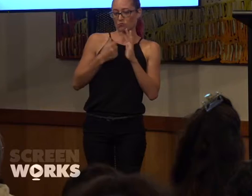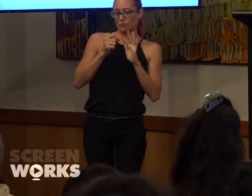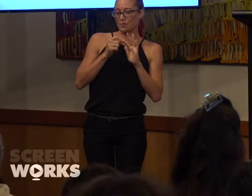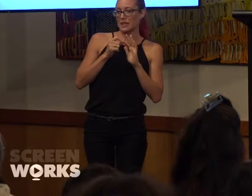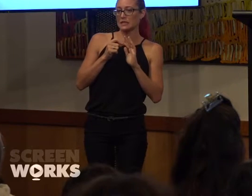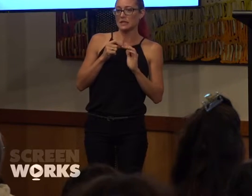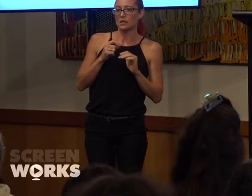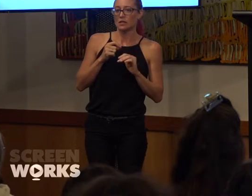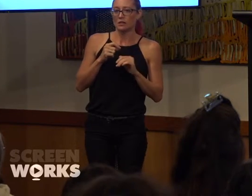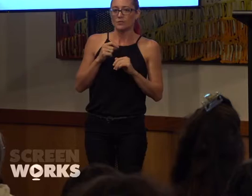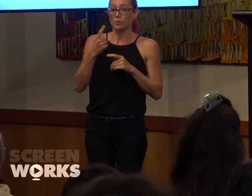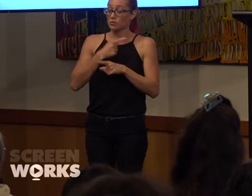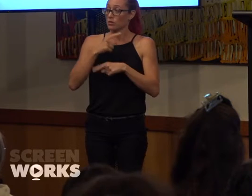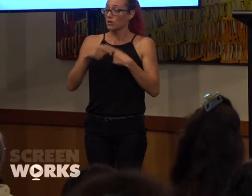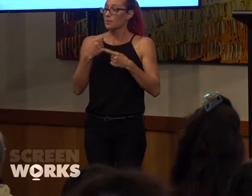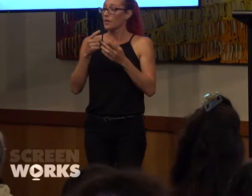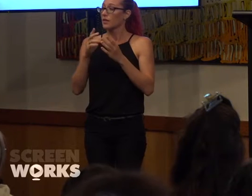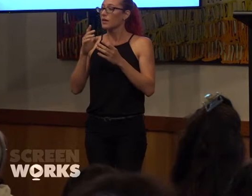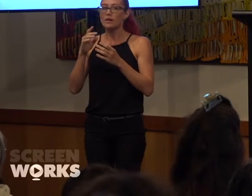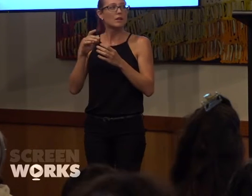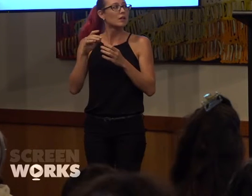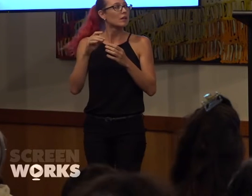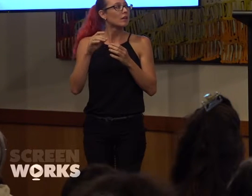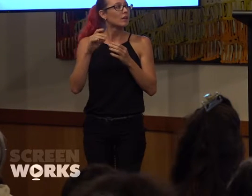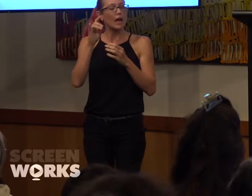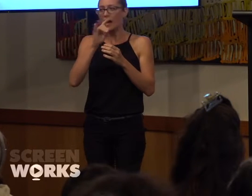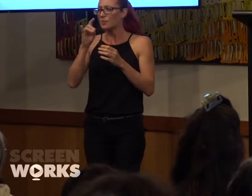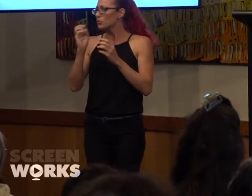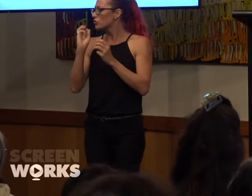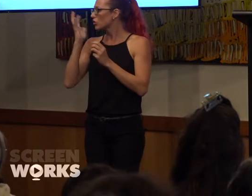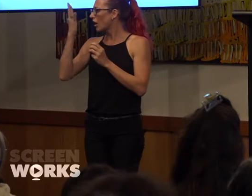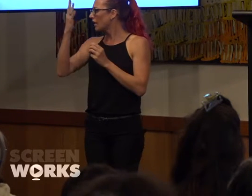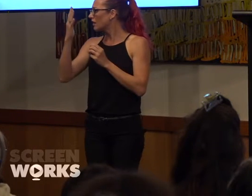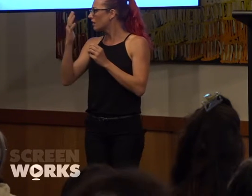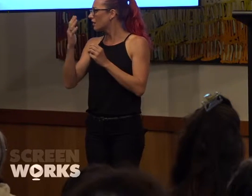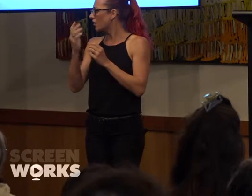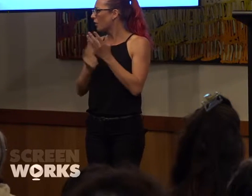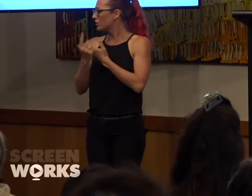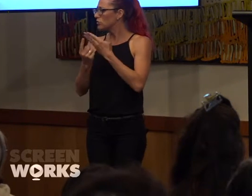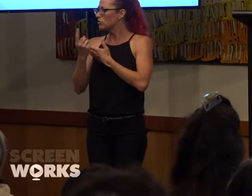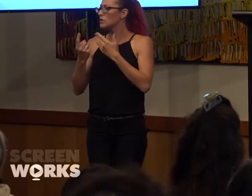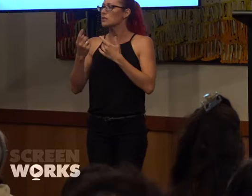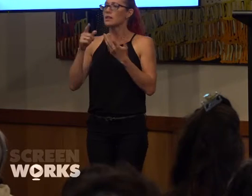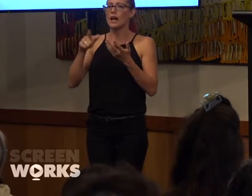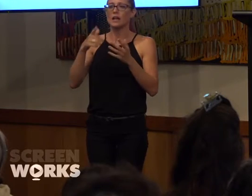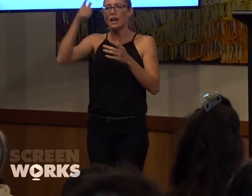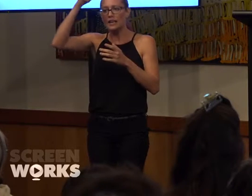we're also going to talk about the Endemol Shine opportunities, the Natalie Miller foundation, 'Brilliant Careers' leadership program and I'm just going to